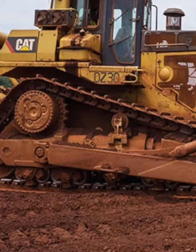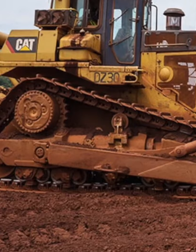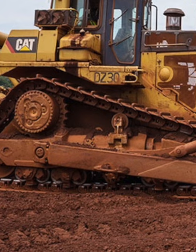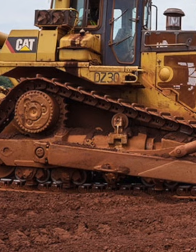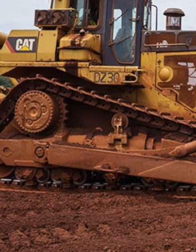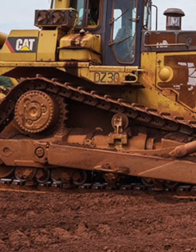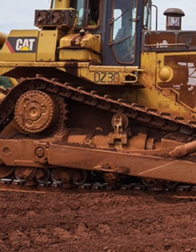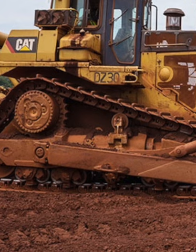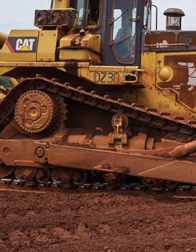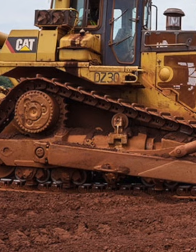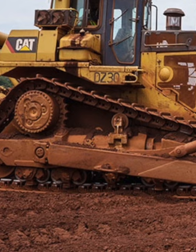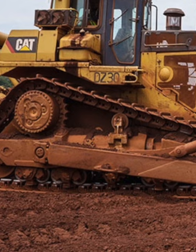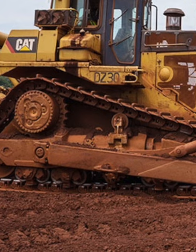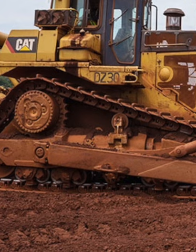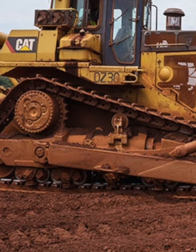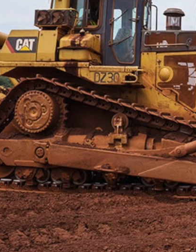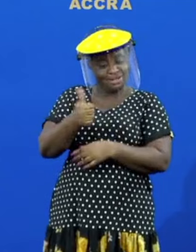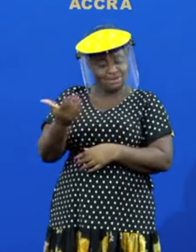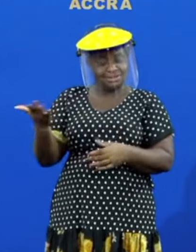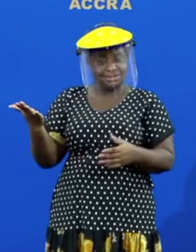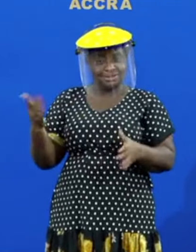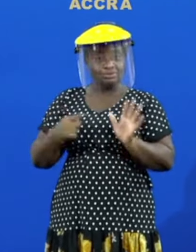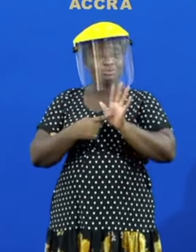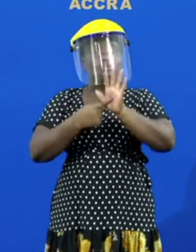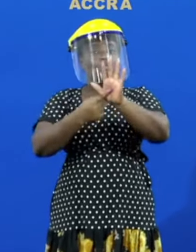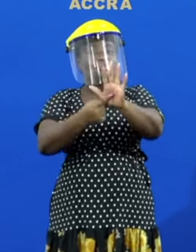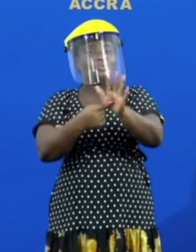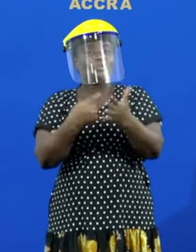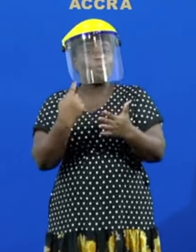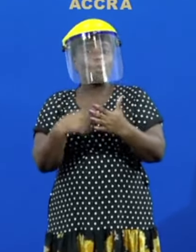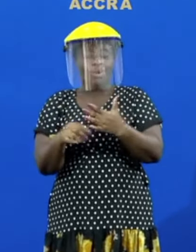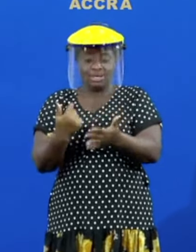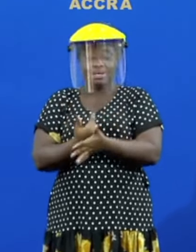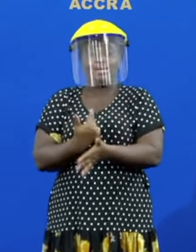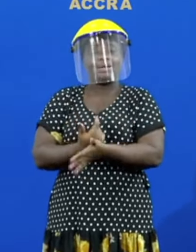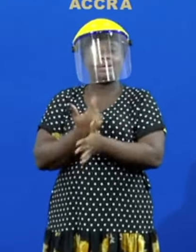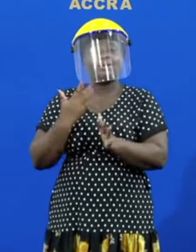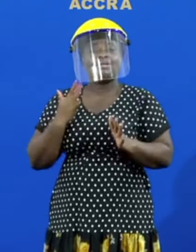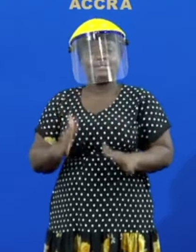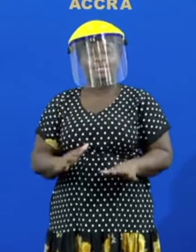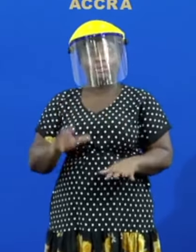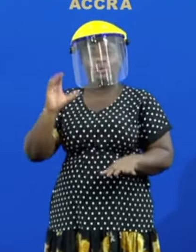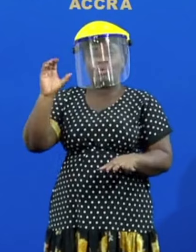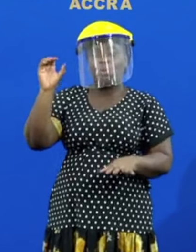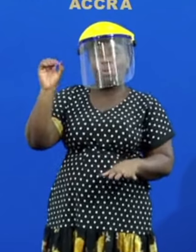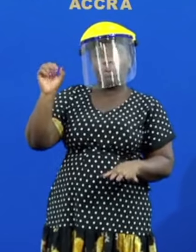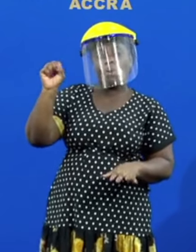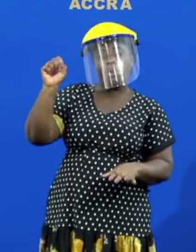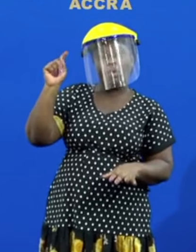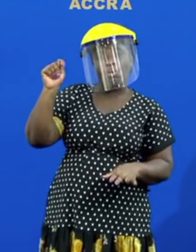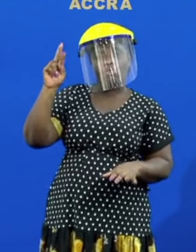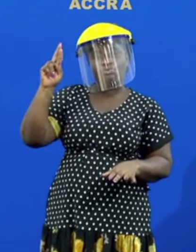that will among other things showcase what the ghanaian construction and engineering community